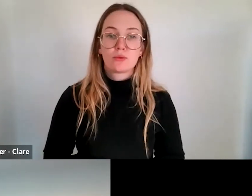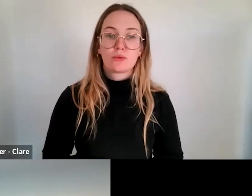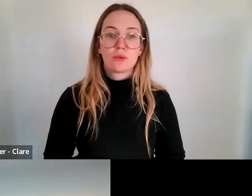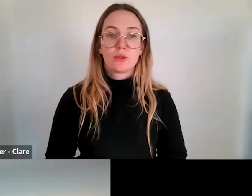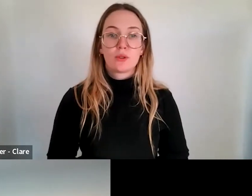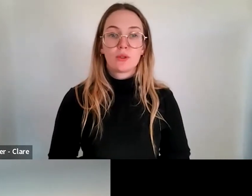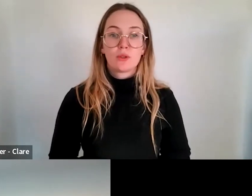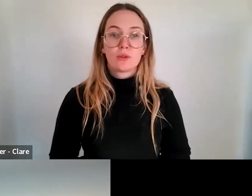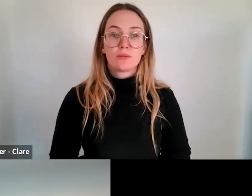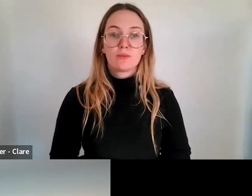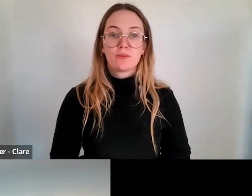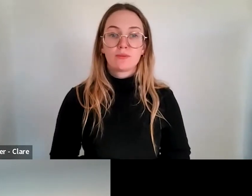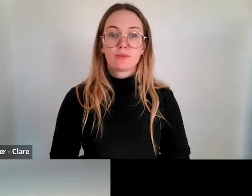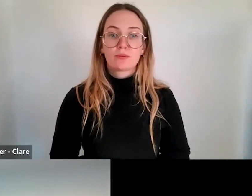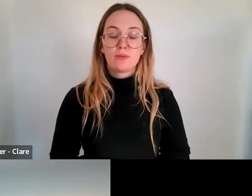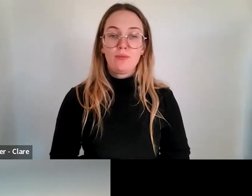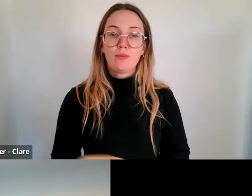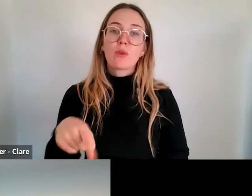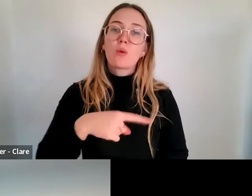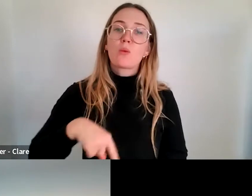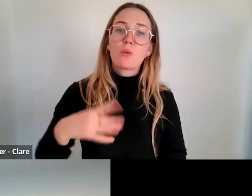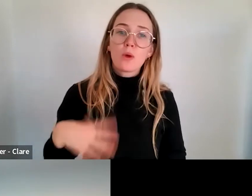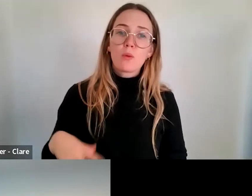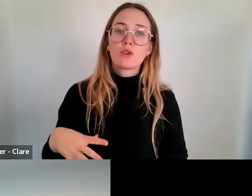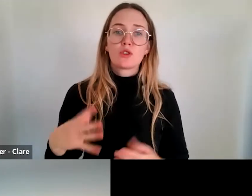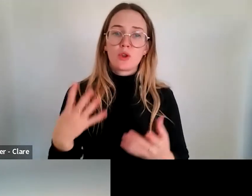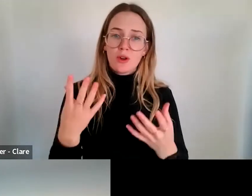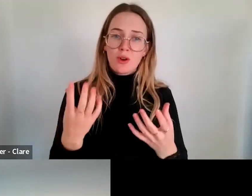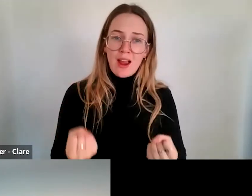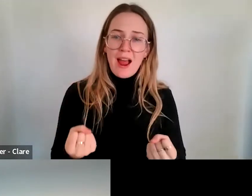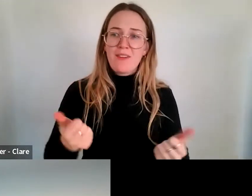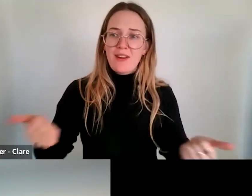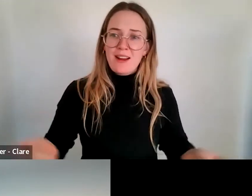to, again, have the facility to support significant projects and to support